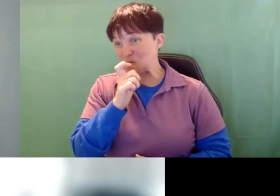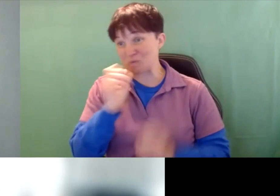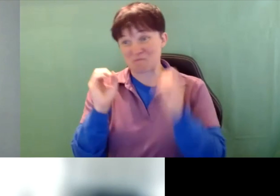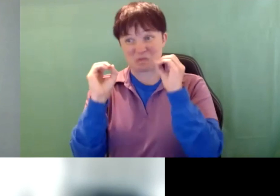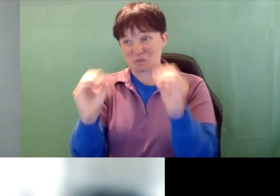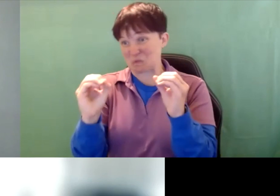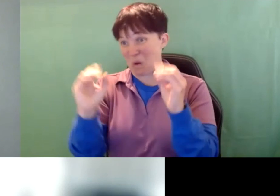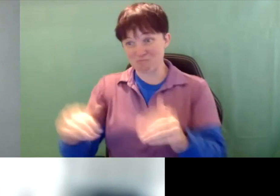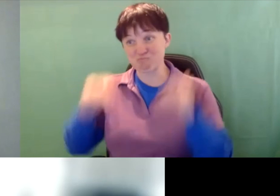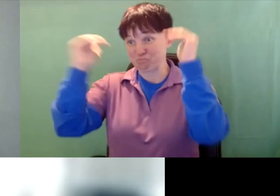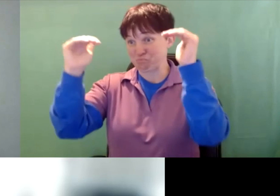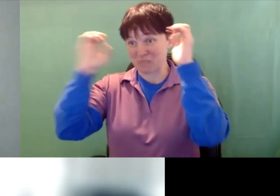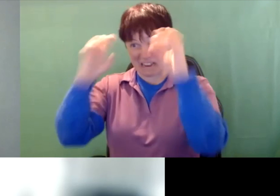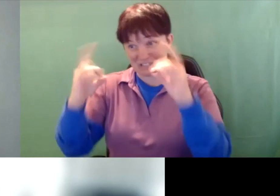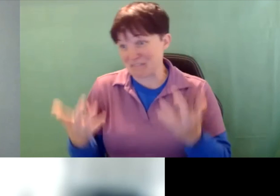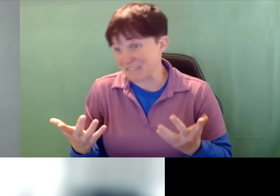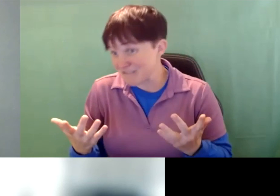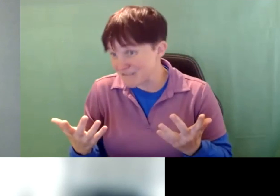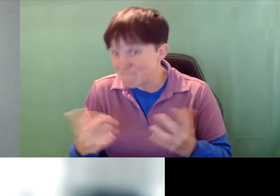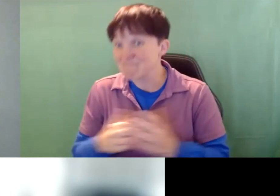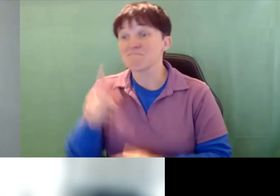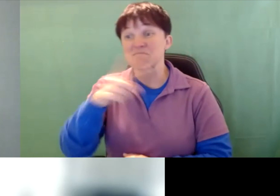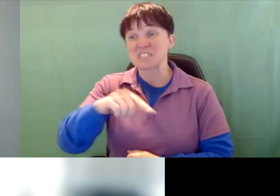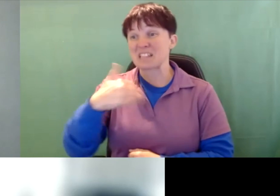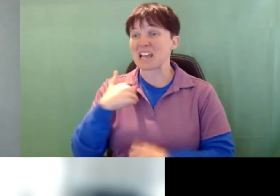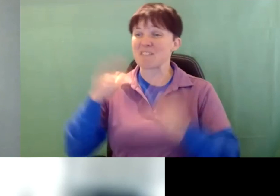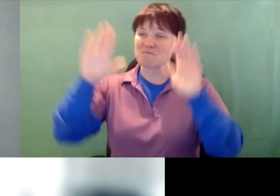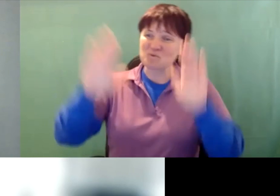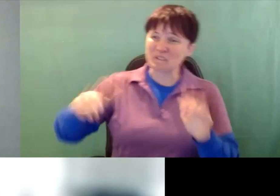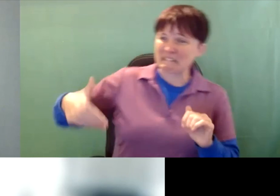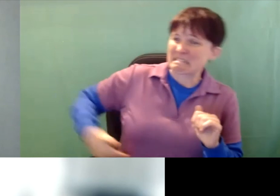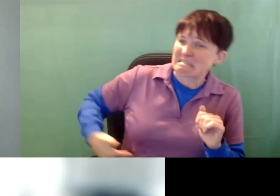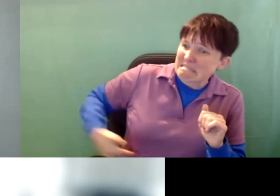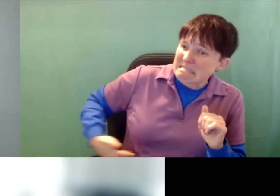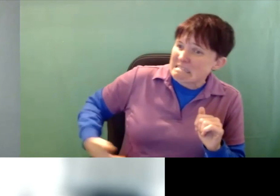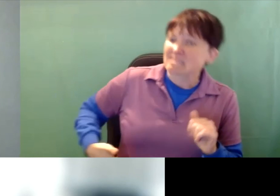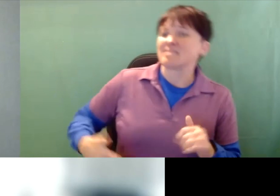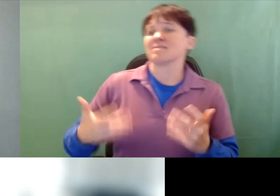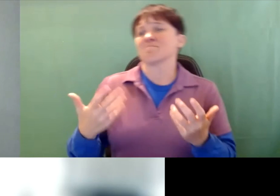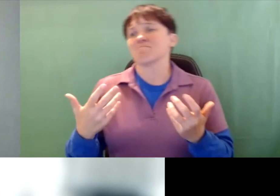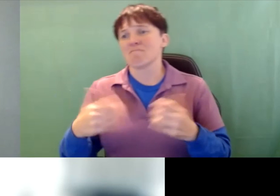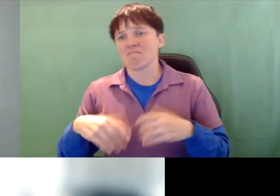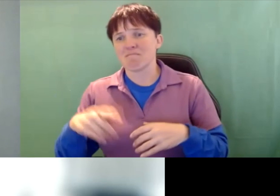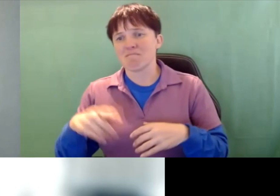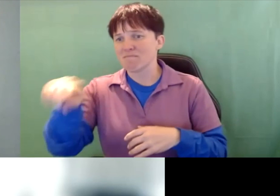higher ed, and they have great instincts. They have you know they have a good way of